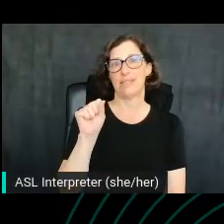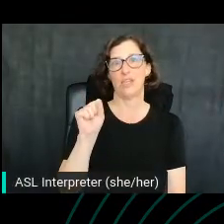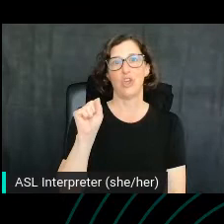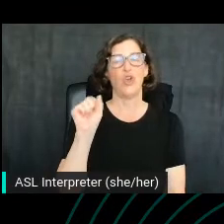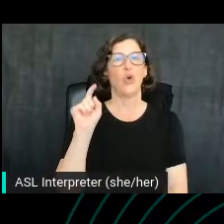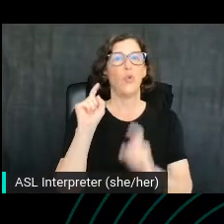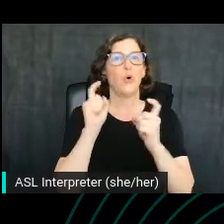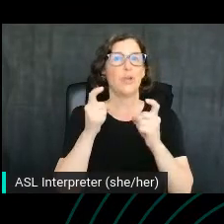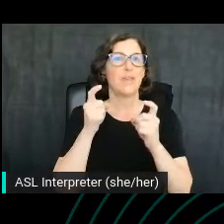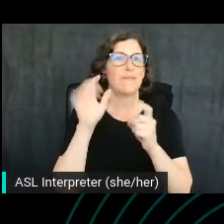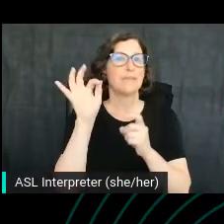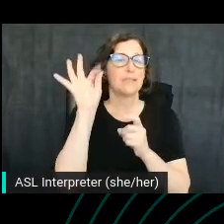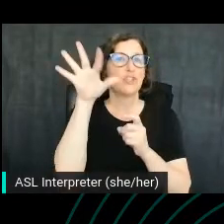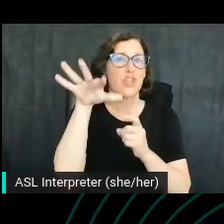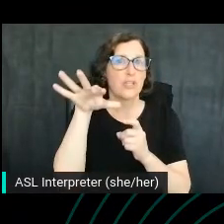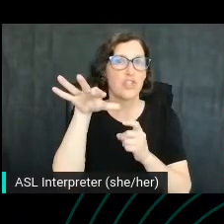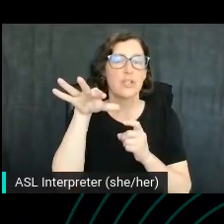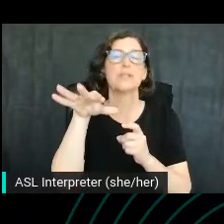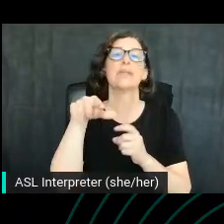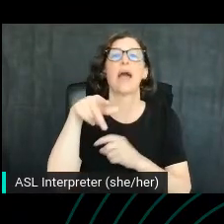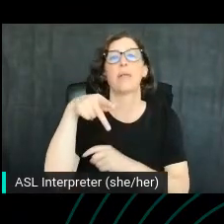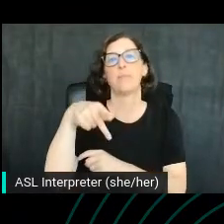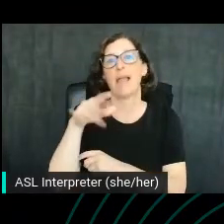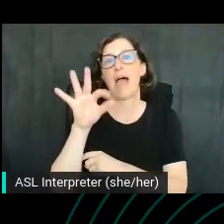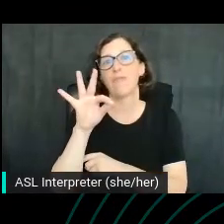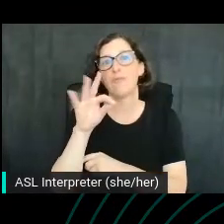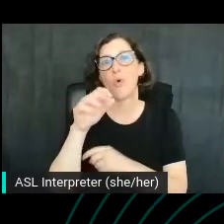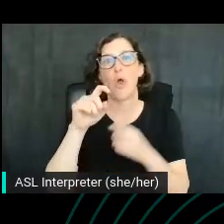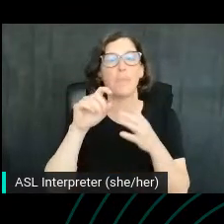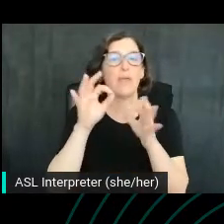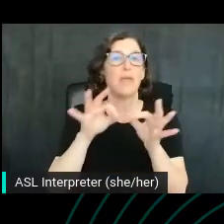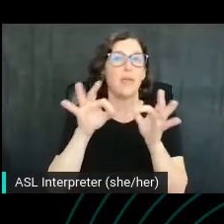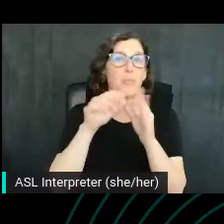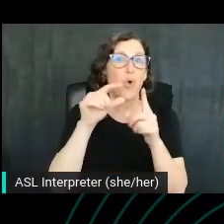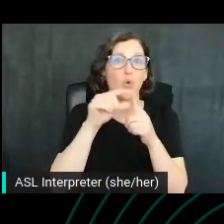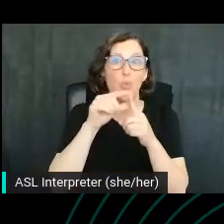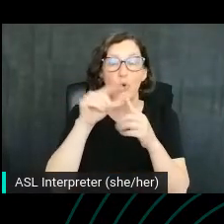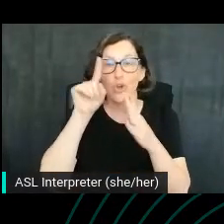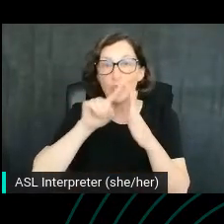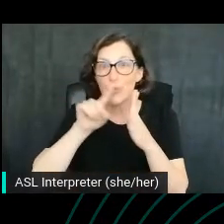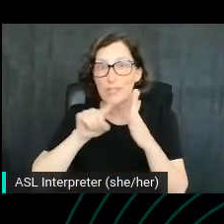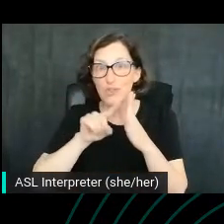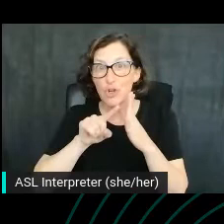specific keyword research, optimizing your channel and playlist for searchability, and more.